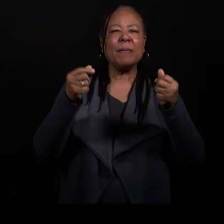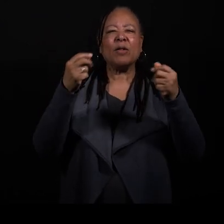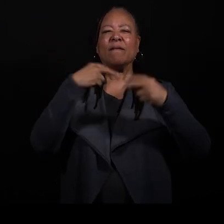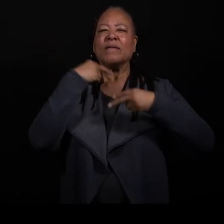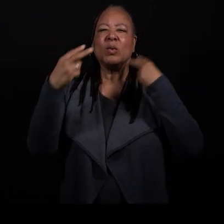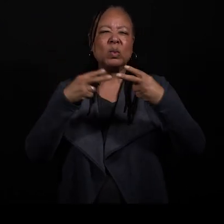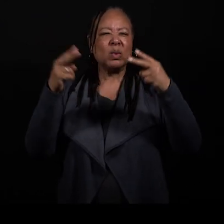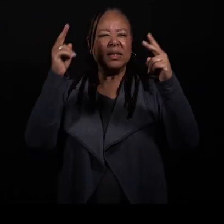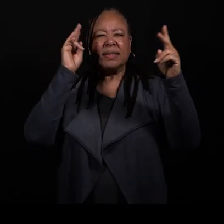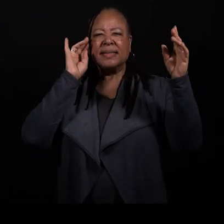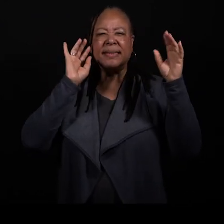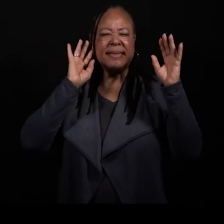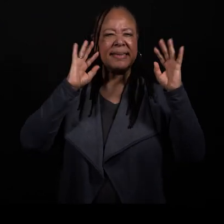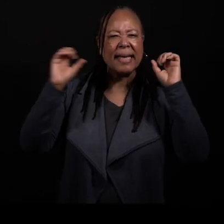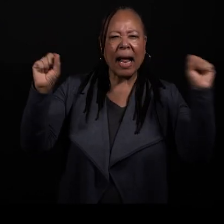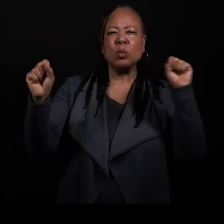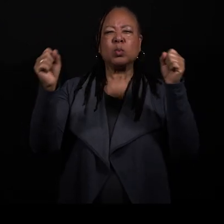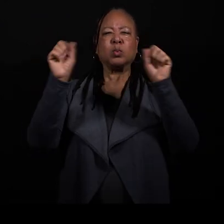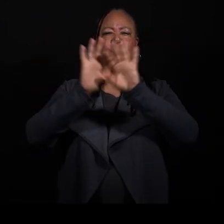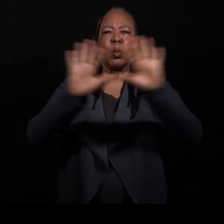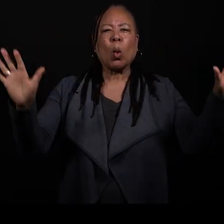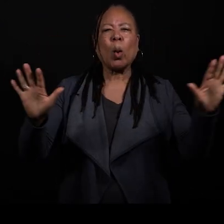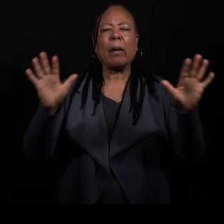sound, walls, public space.